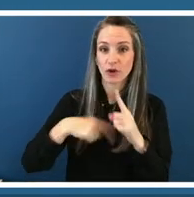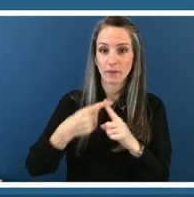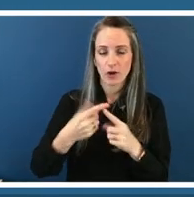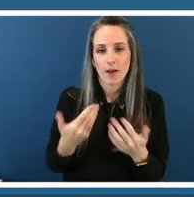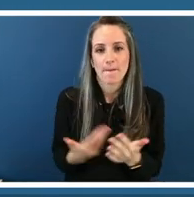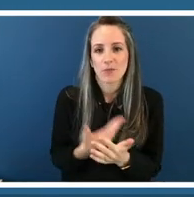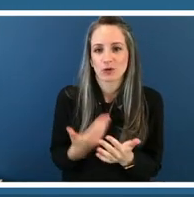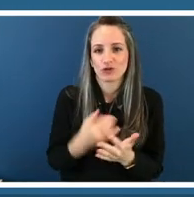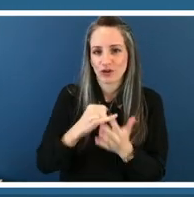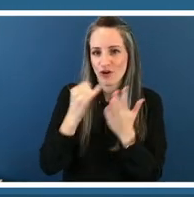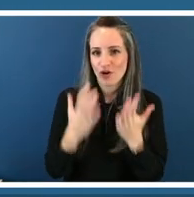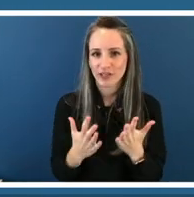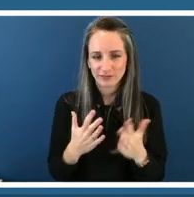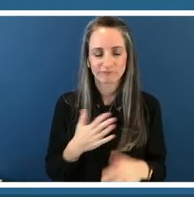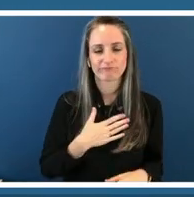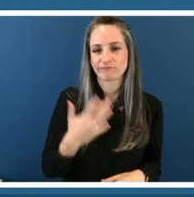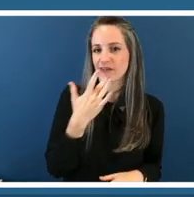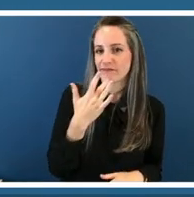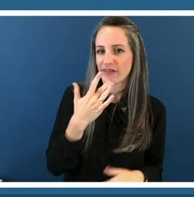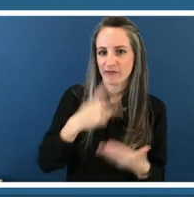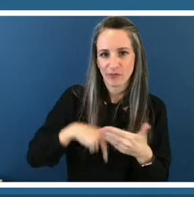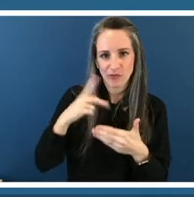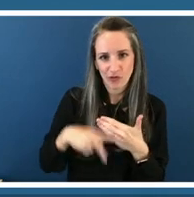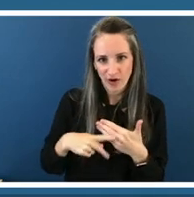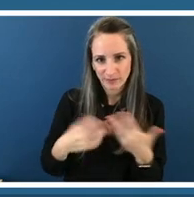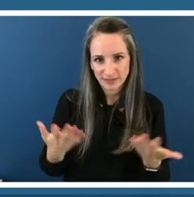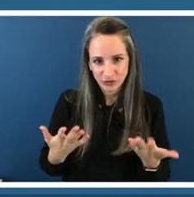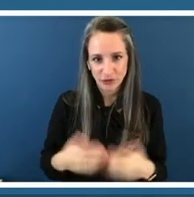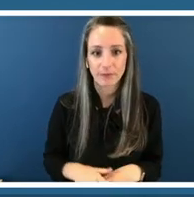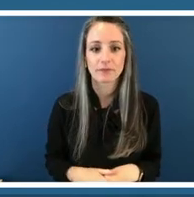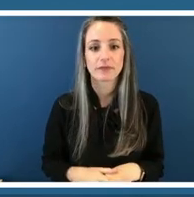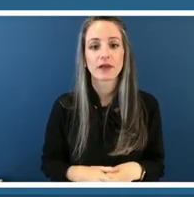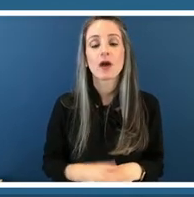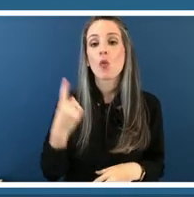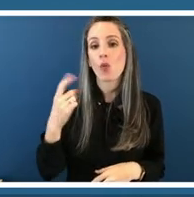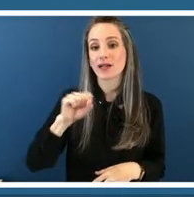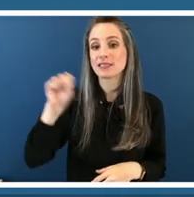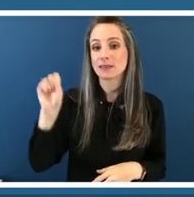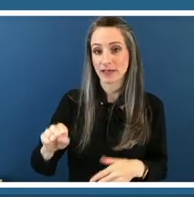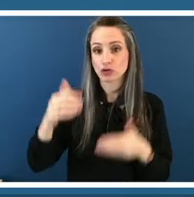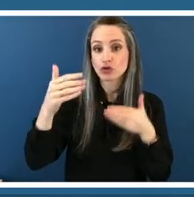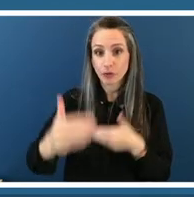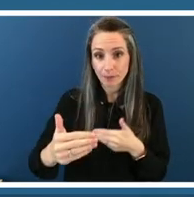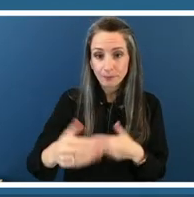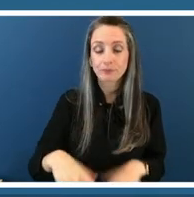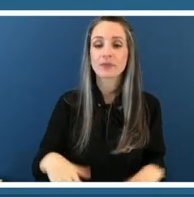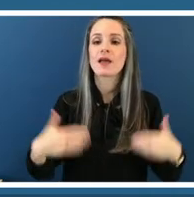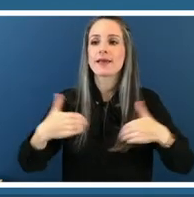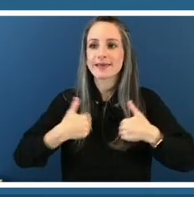lab so emerging artists is a semester-long project for young people